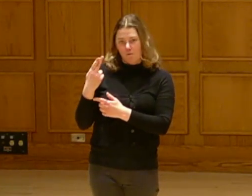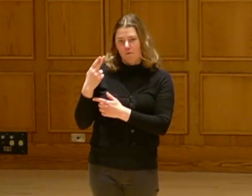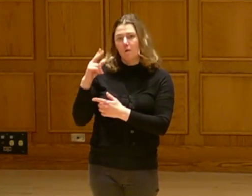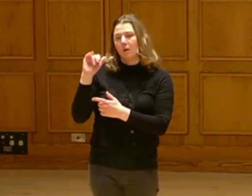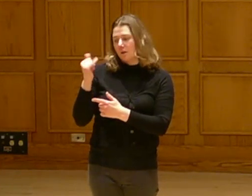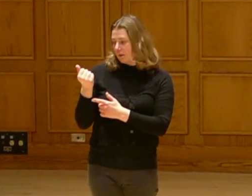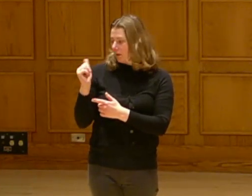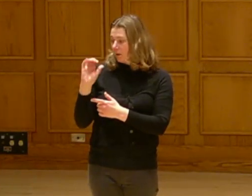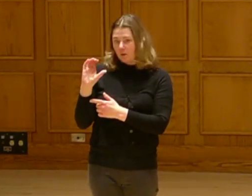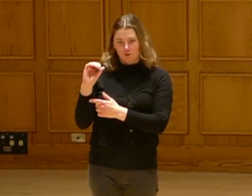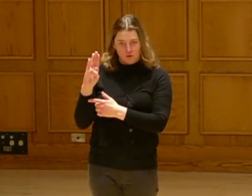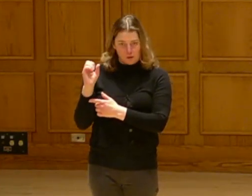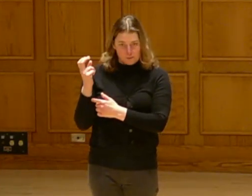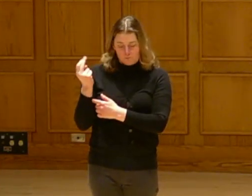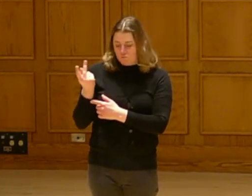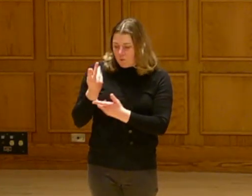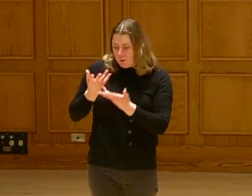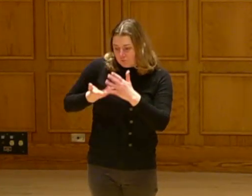four or five years with a good friend of mine, Ralph Jacobson.